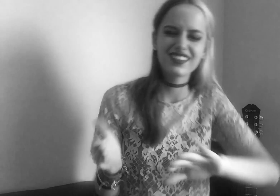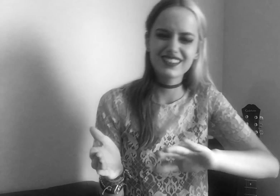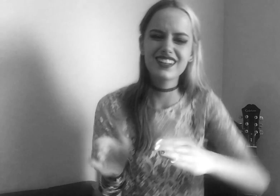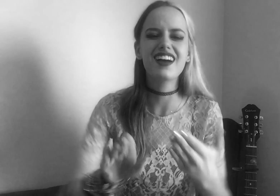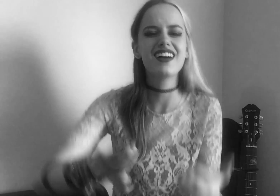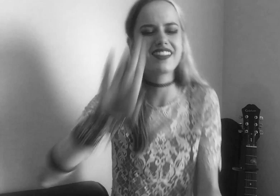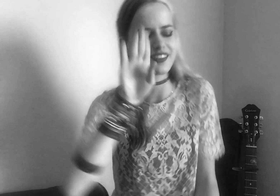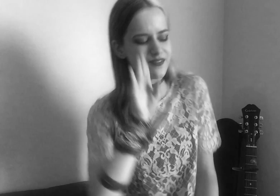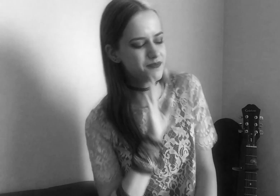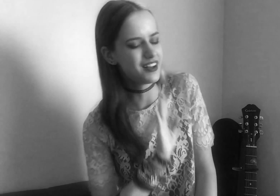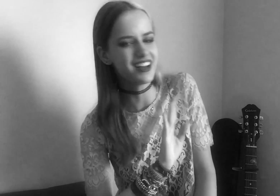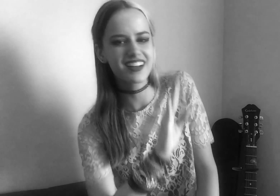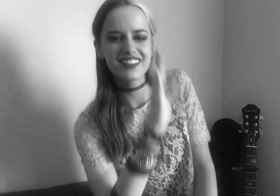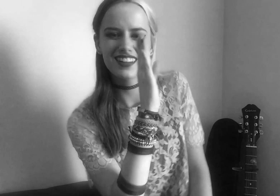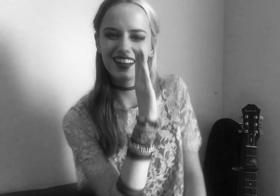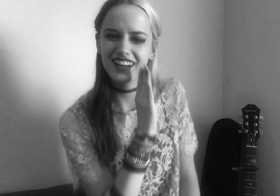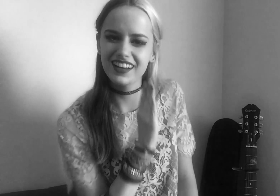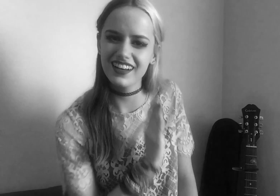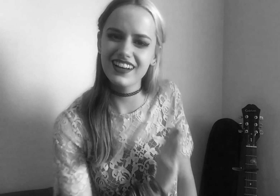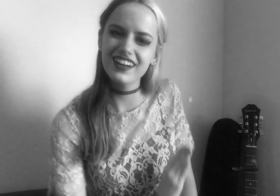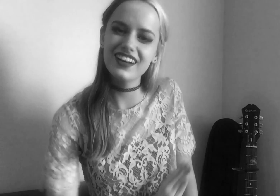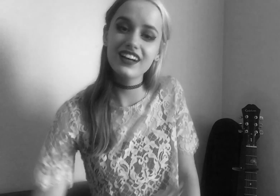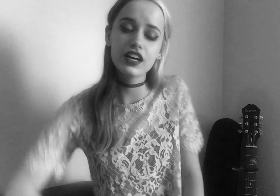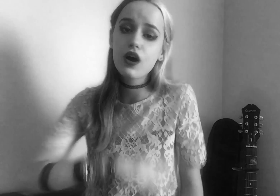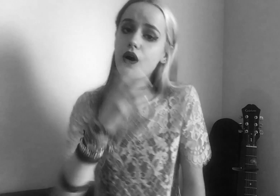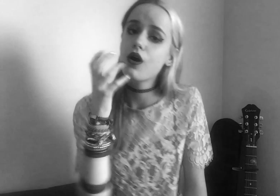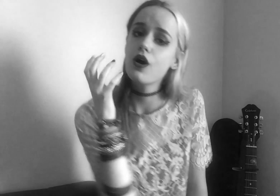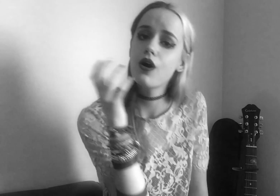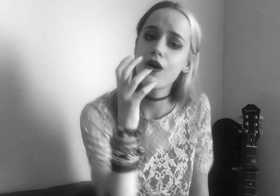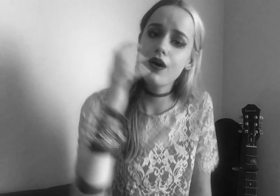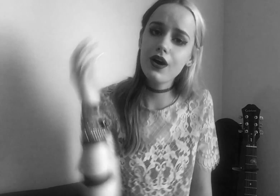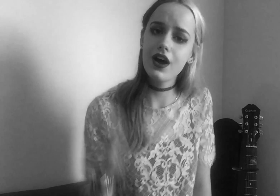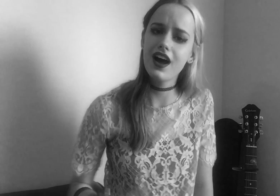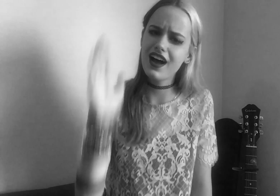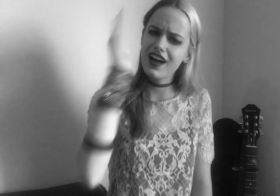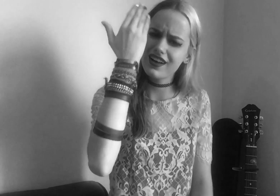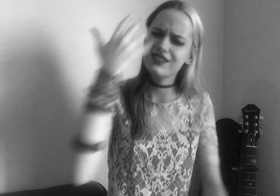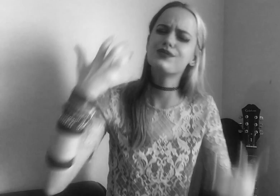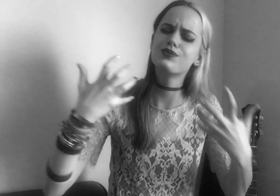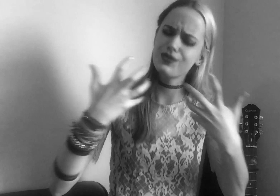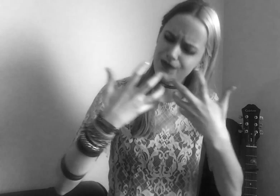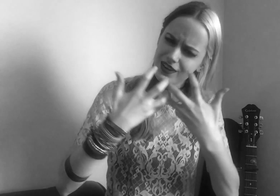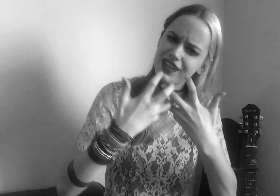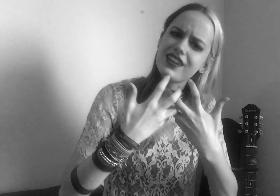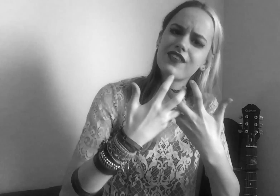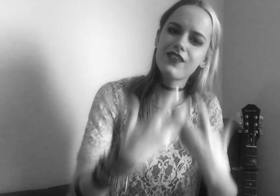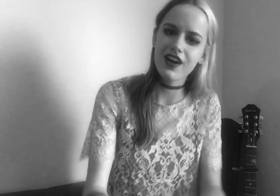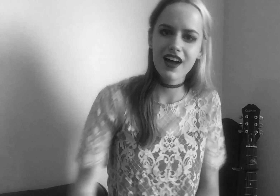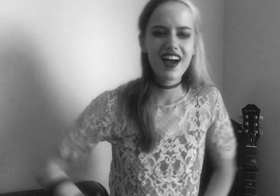The death of a bachelor...o-o-oh - Seems so fitting for -